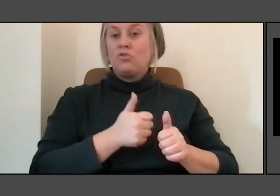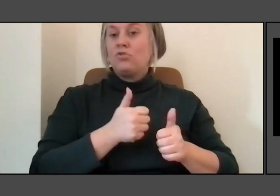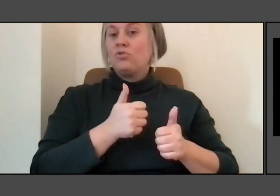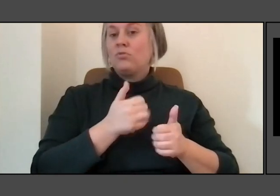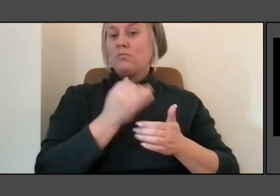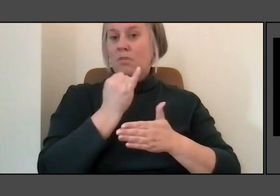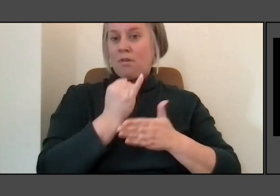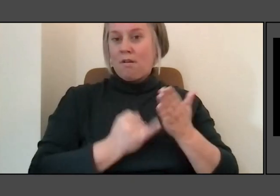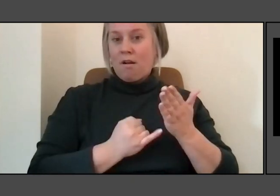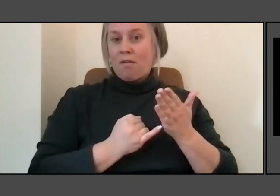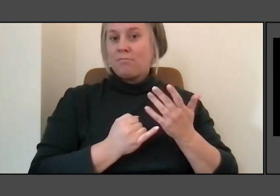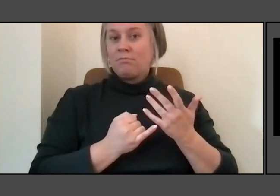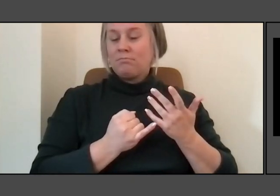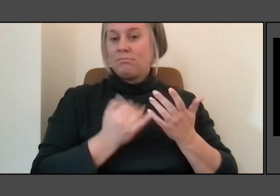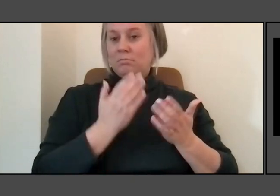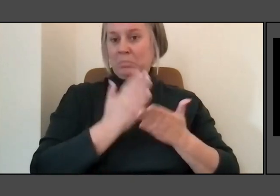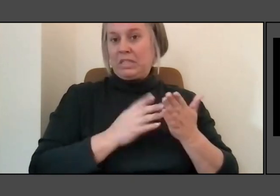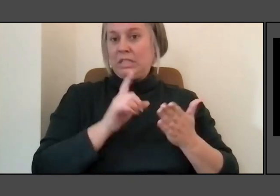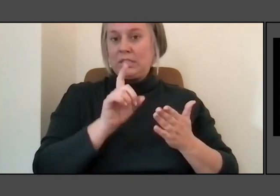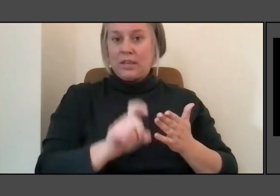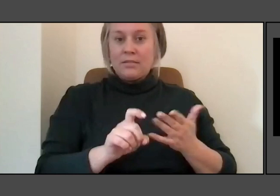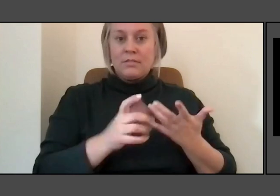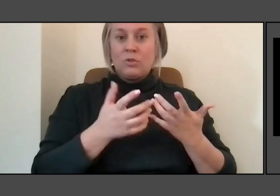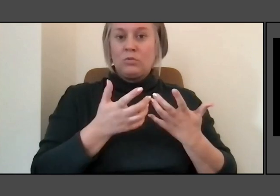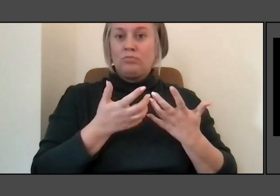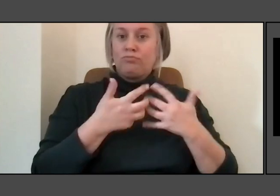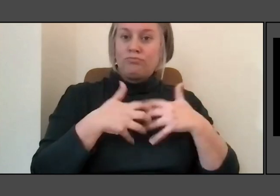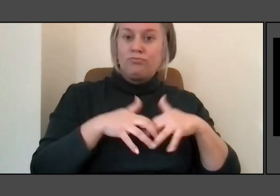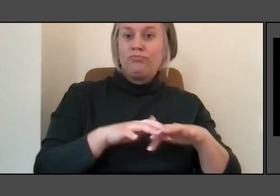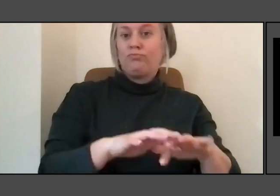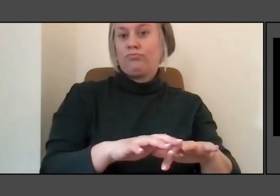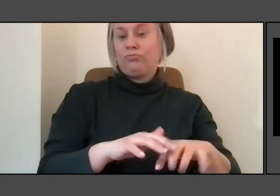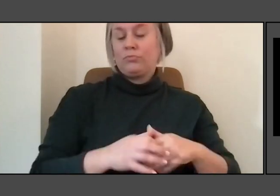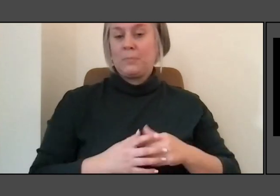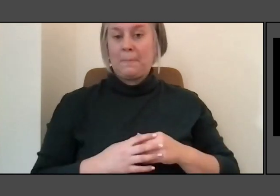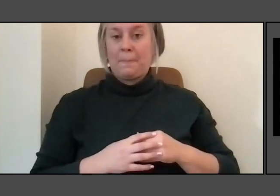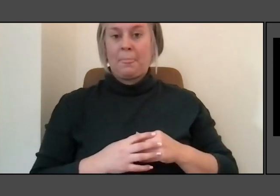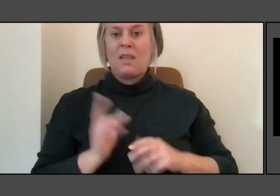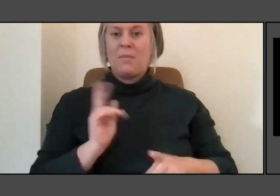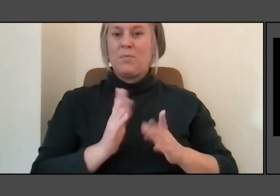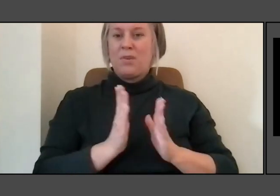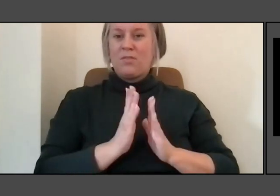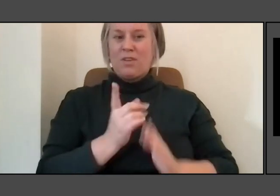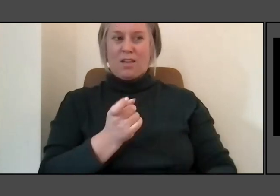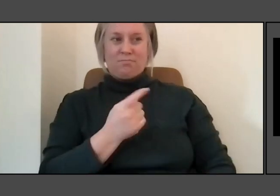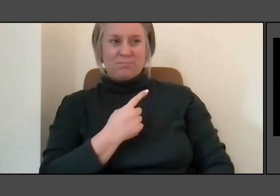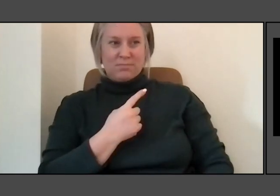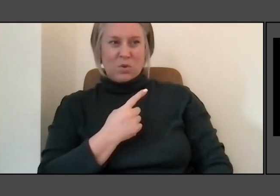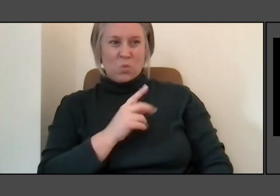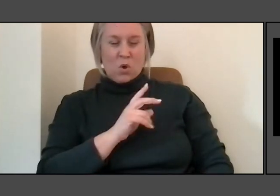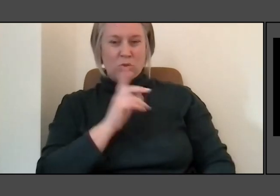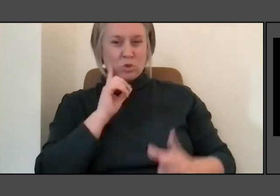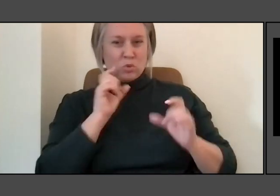So time becomes how they shape and people have asked. Well, what will Storm King be like in a thousand years?